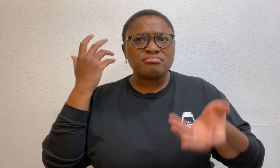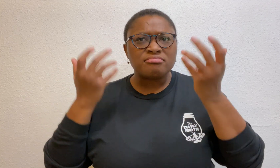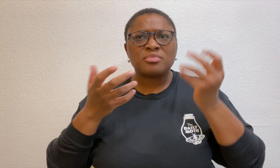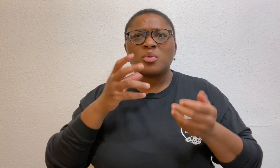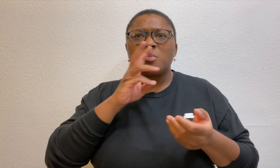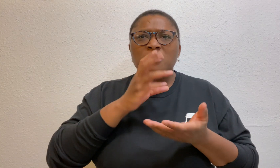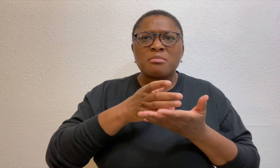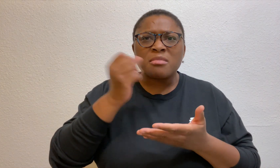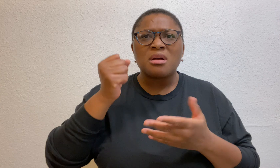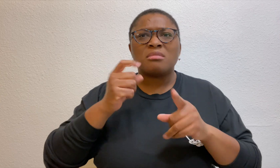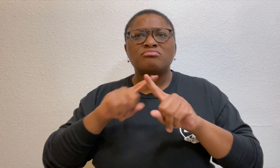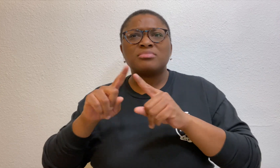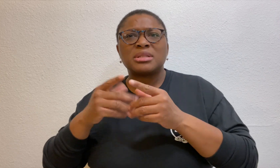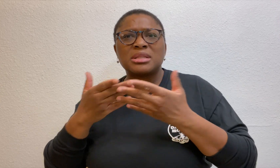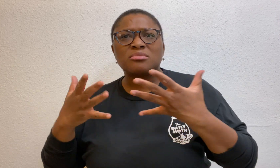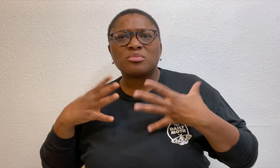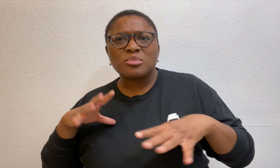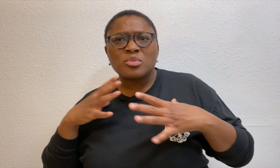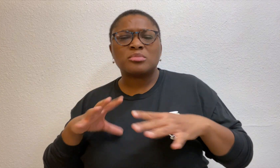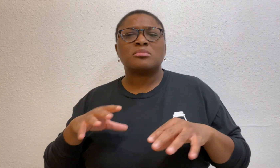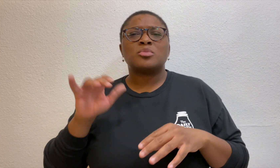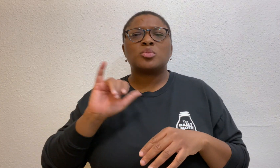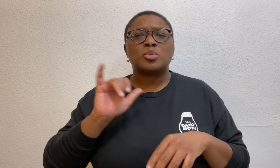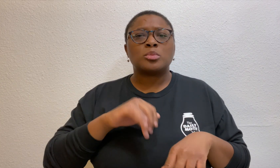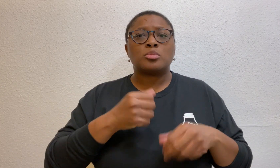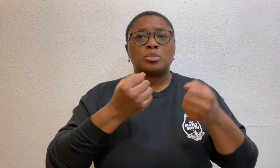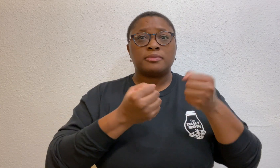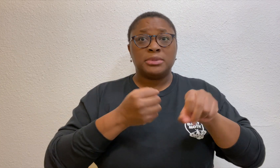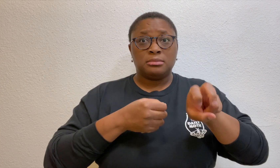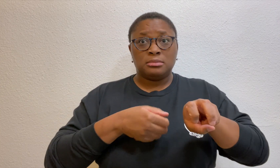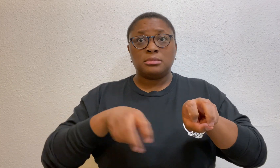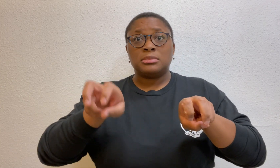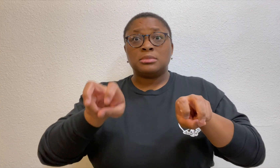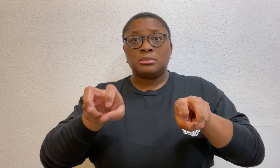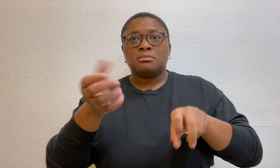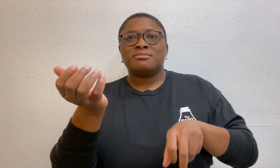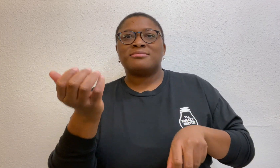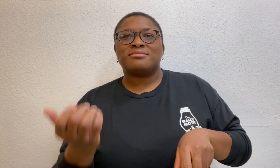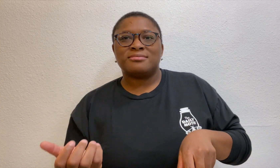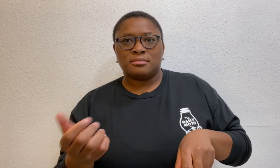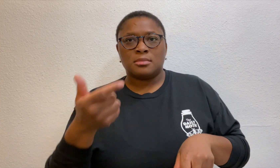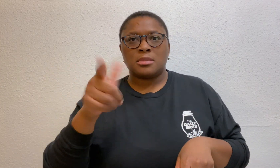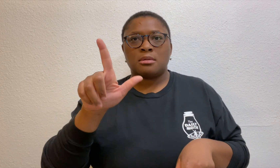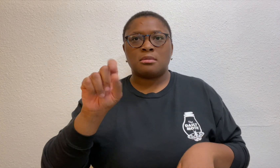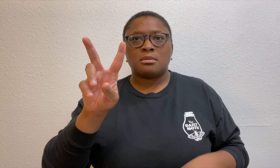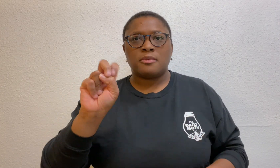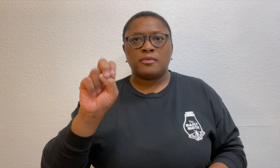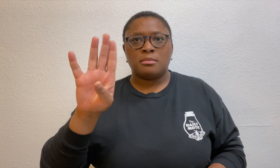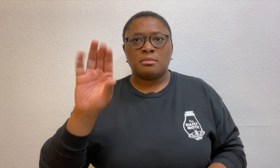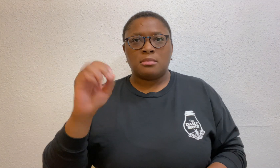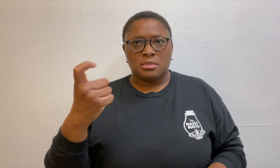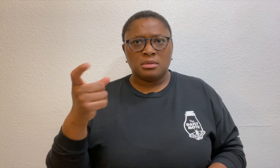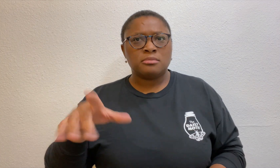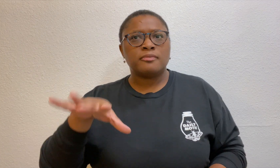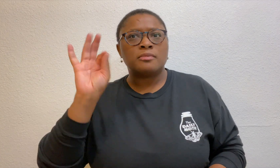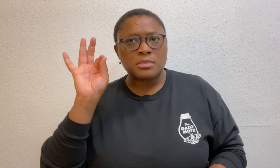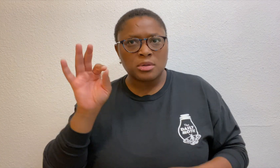Besgrove took out things like water bottles or clothes. In the glove compartment,